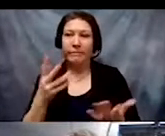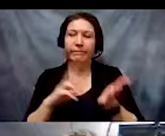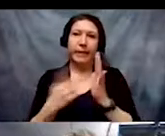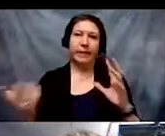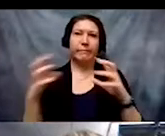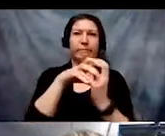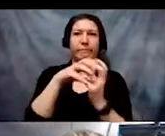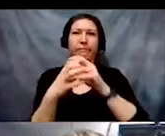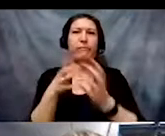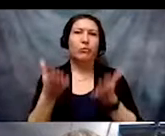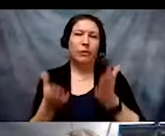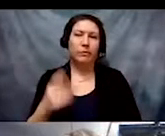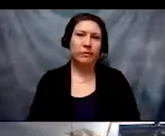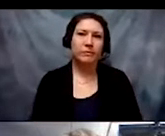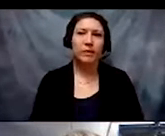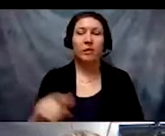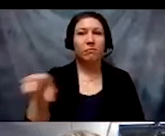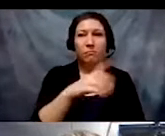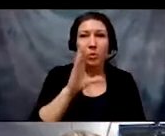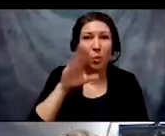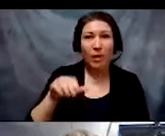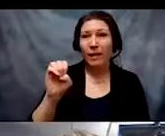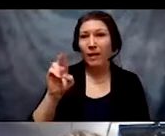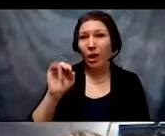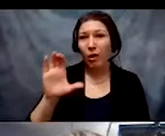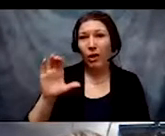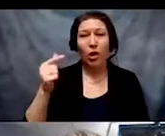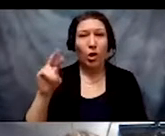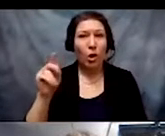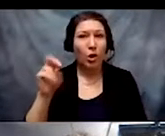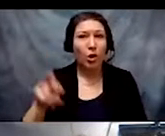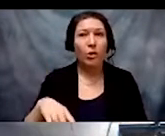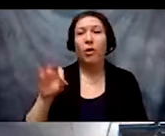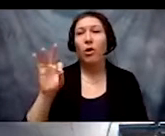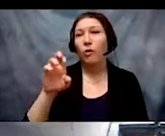all know that Eric Garner, Freddie Gray, Tamir Rice,